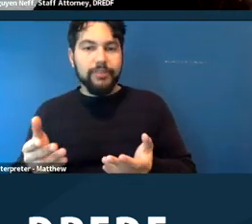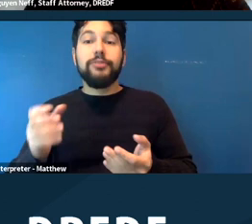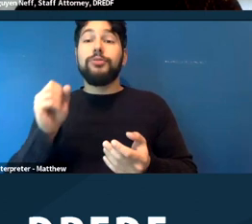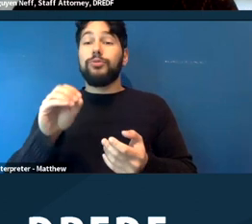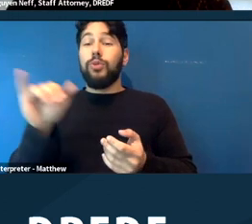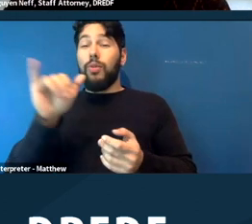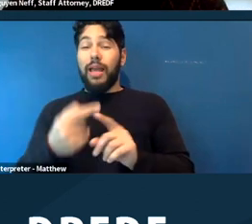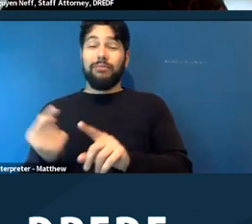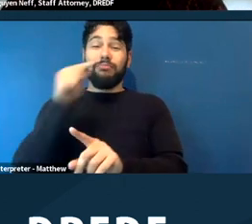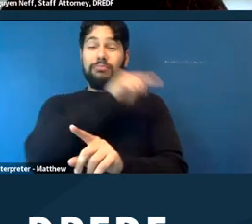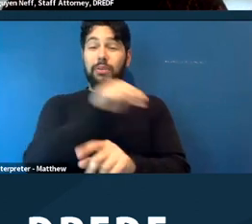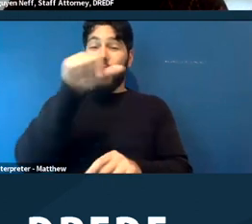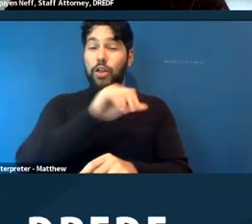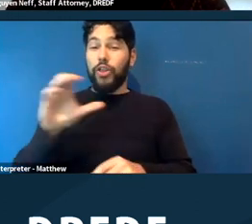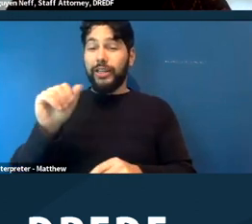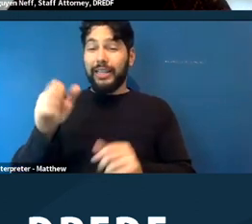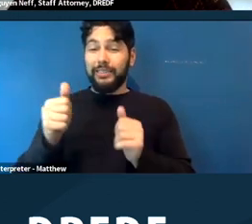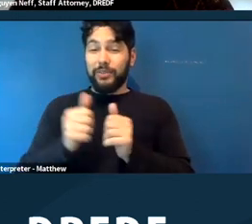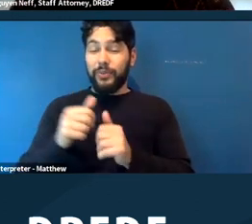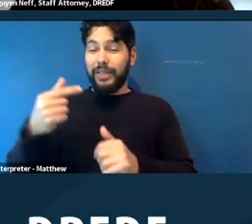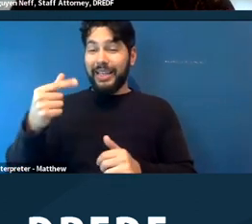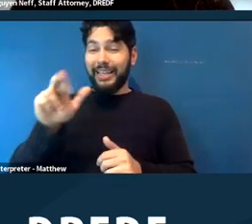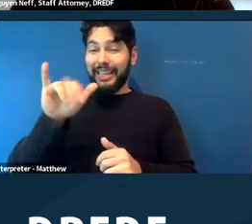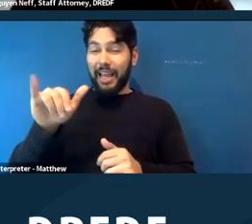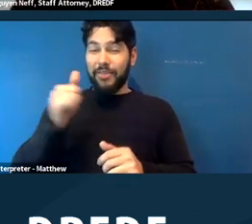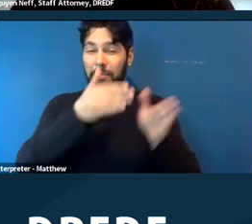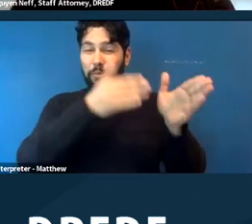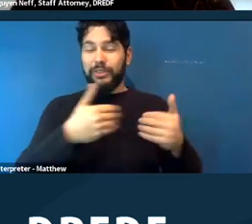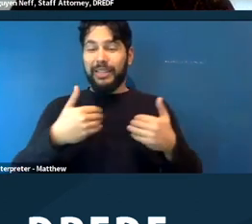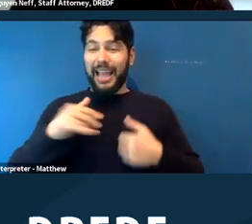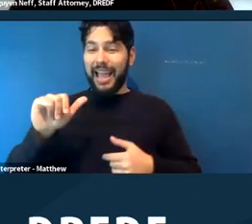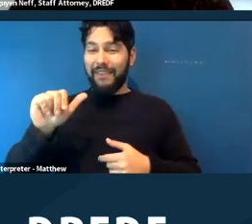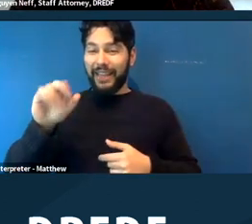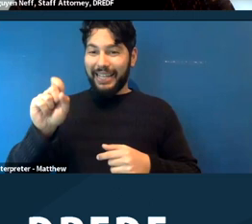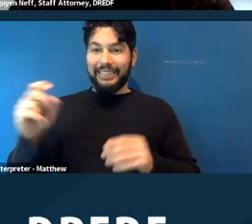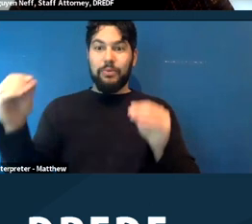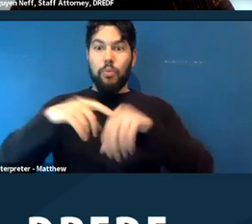where the individual with AIDS requesting more time to clear the debris from its home.